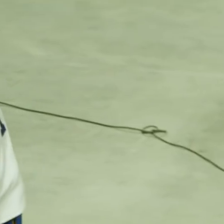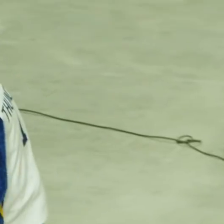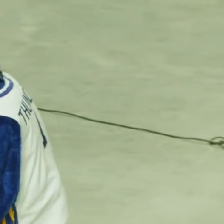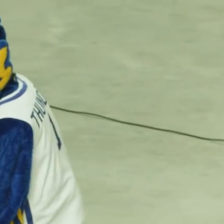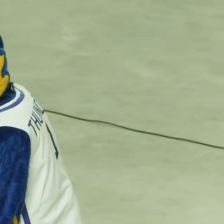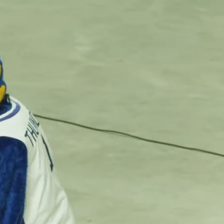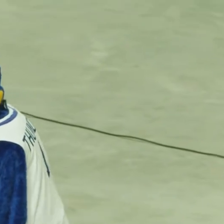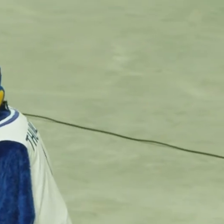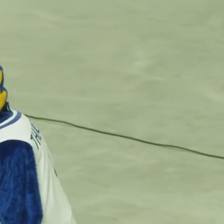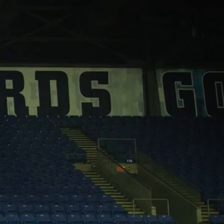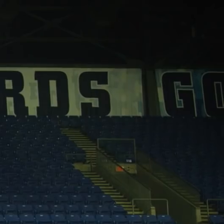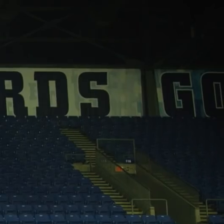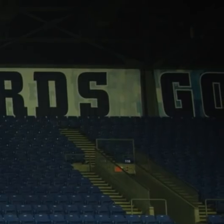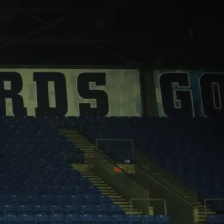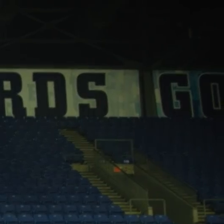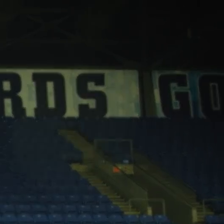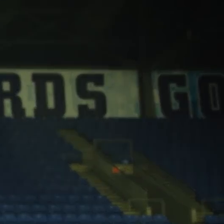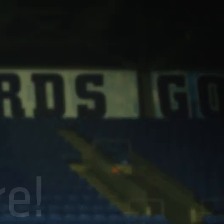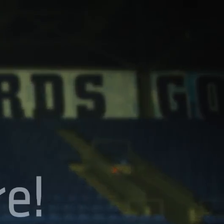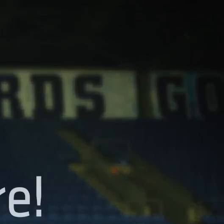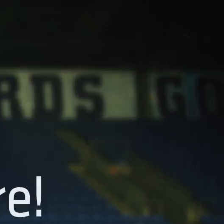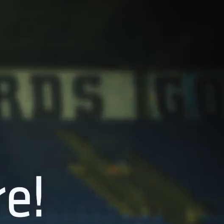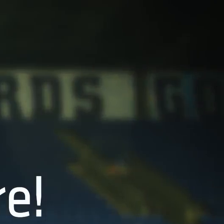(crickets chirping)